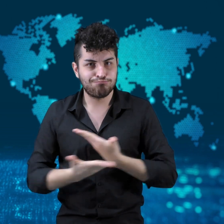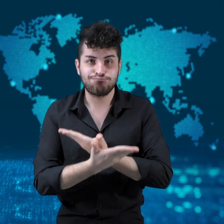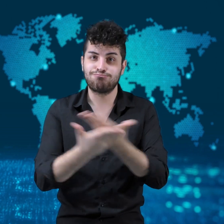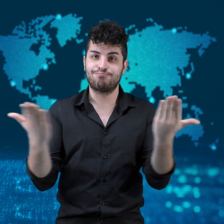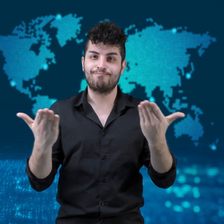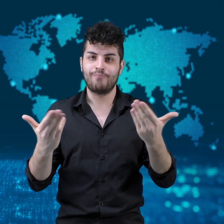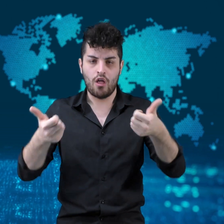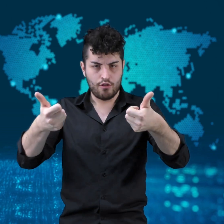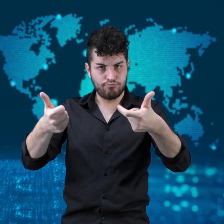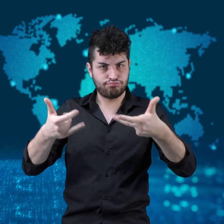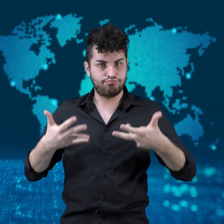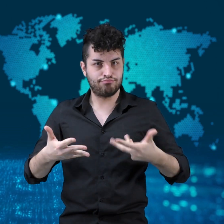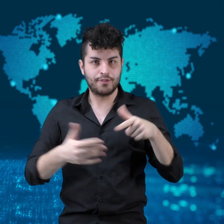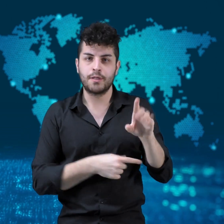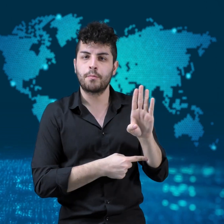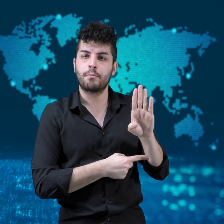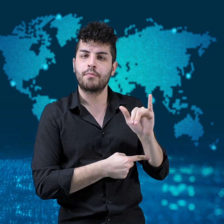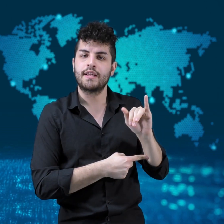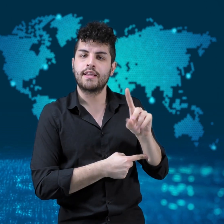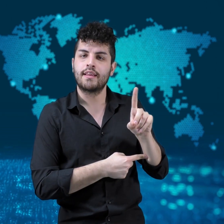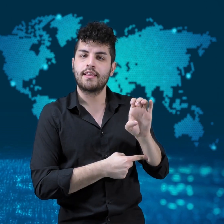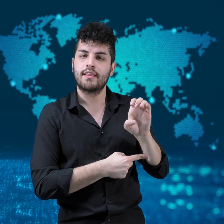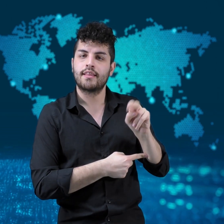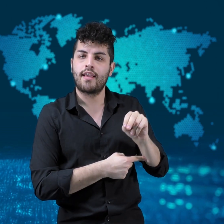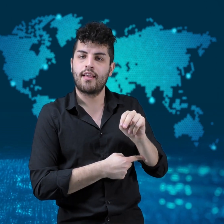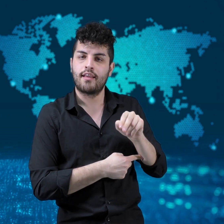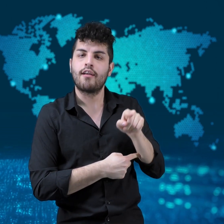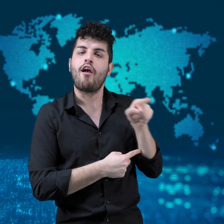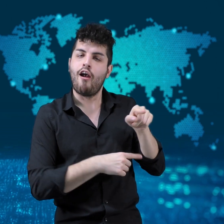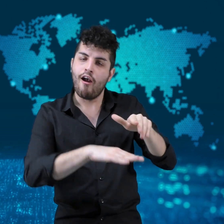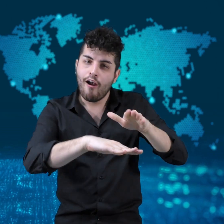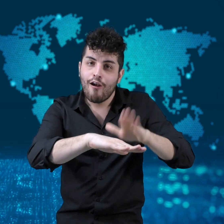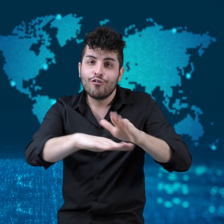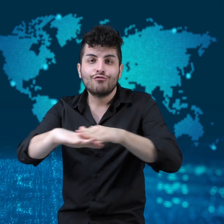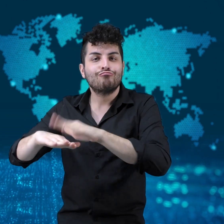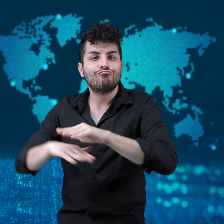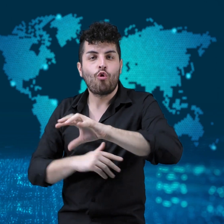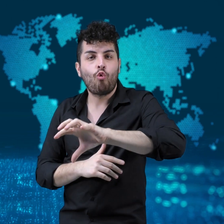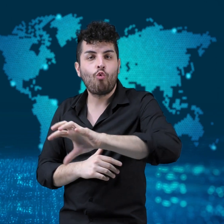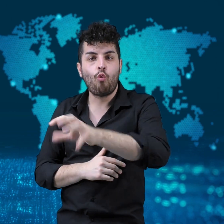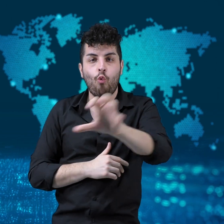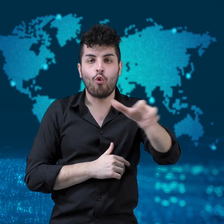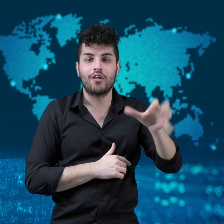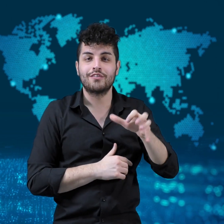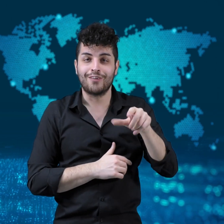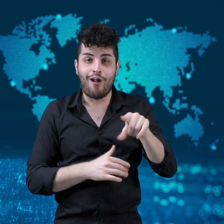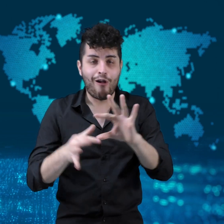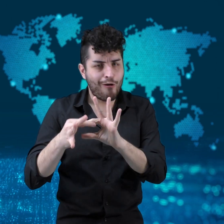Biden called for the country to unite and to heal.